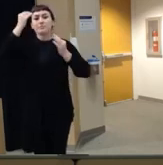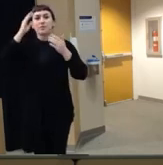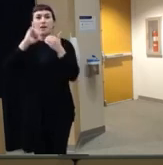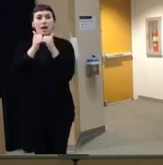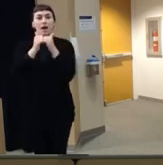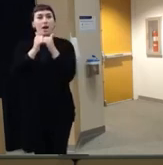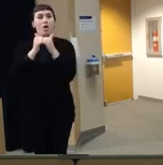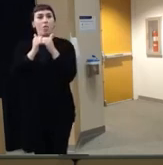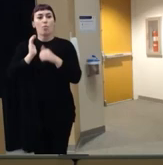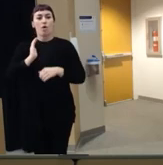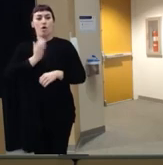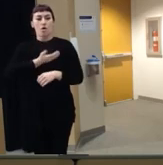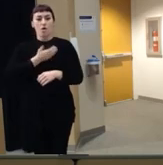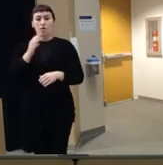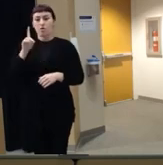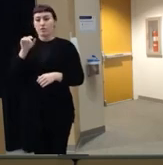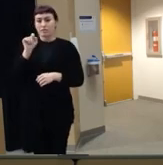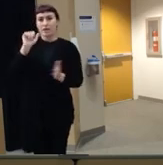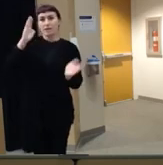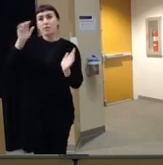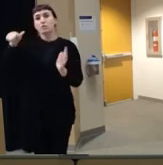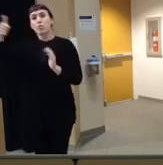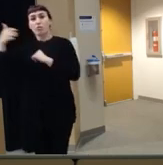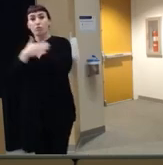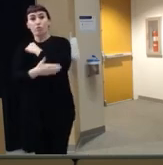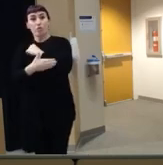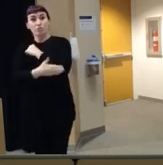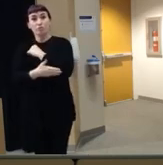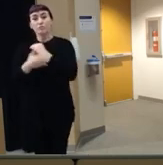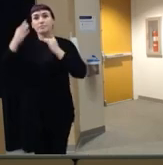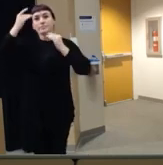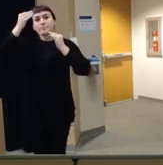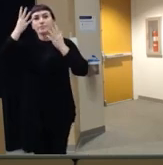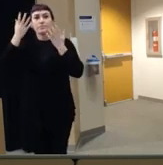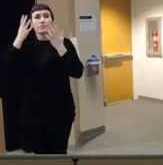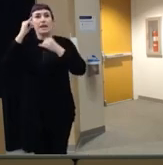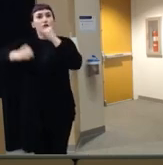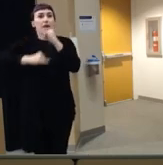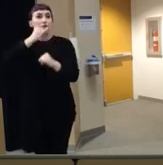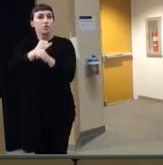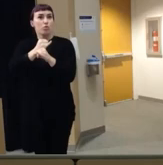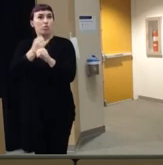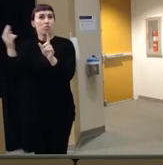our data compares to other countries so kind of thinking kind of more internationally um I have